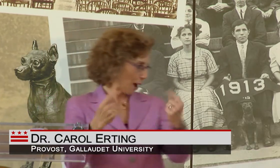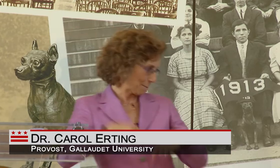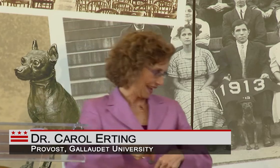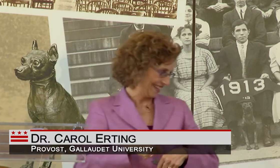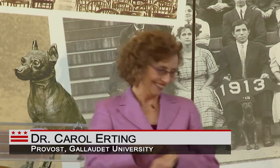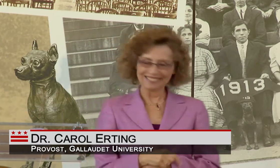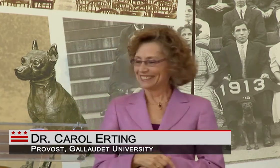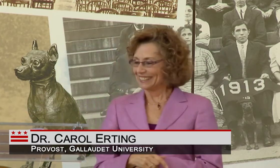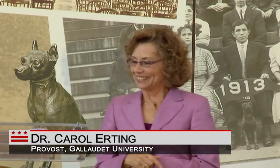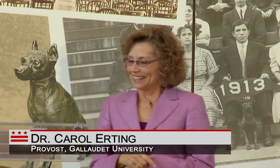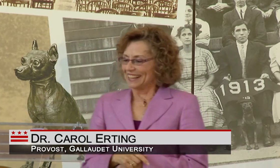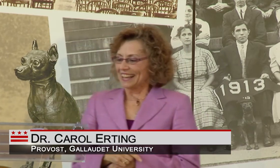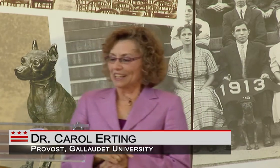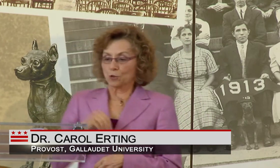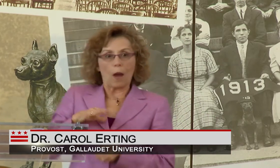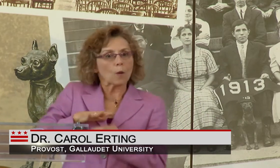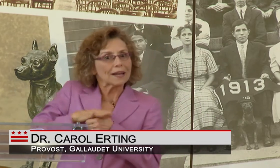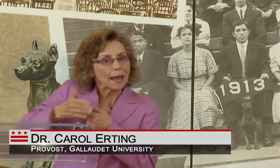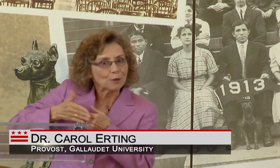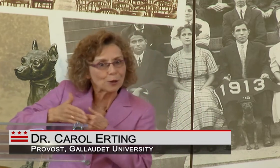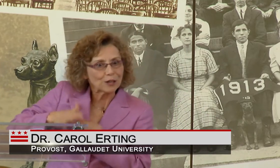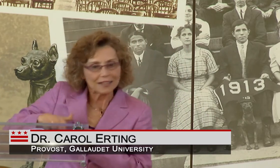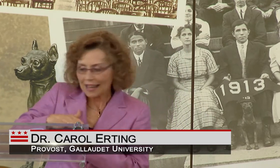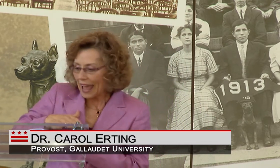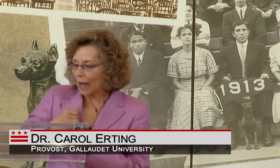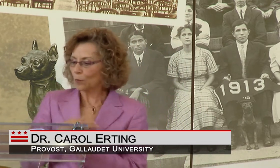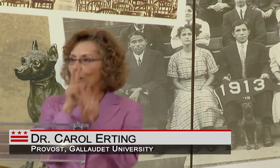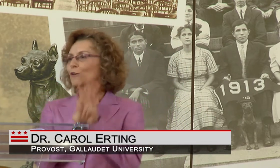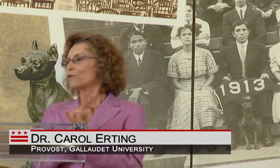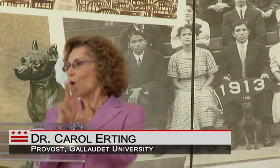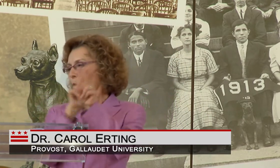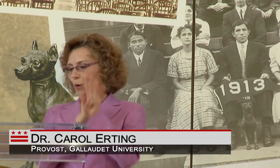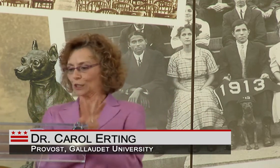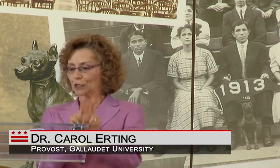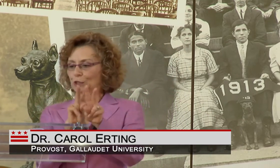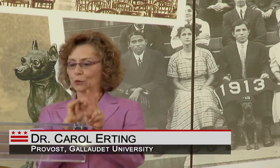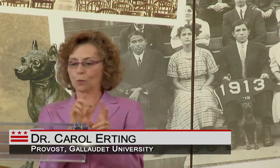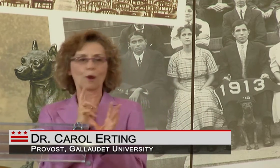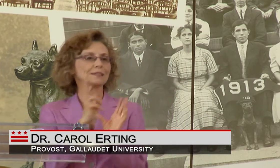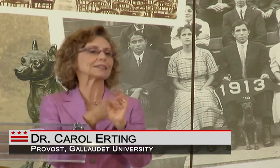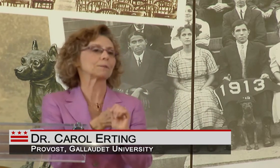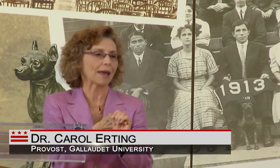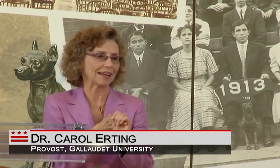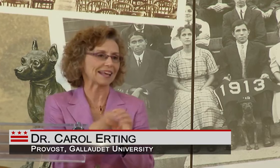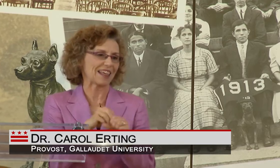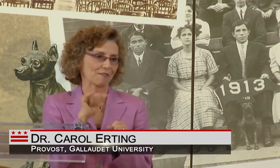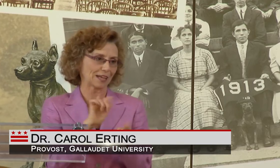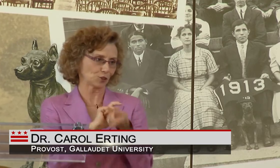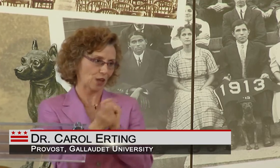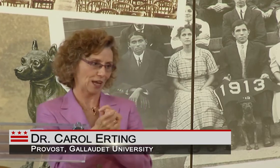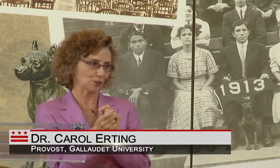ALL VERY EXCITED ABOUT THE UPCOMING CHANGES. THESE CHANGES WILL IMPACT US AND OUR NEIGHBORHOOD AND WE LOOK